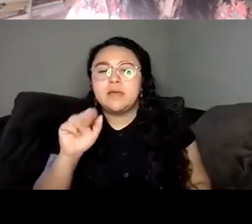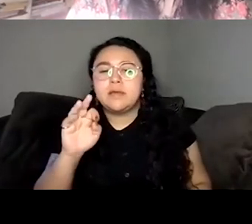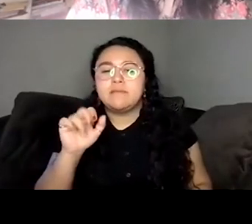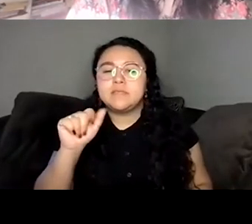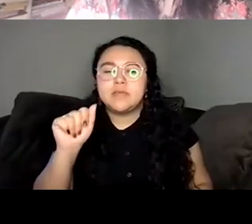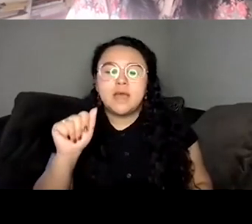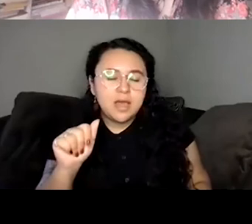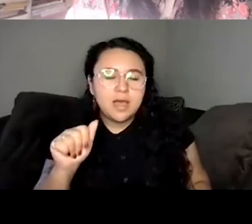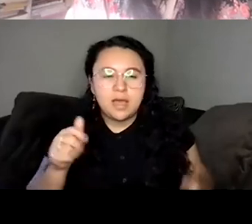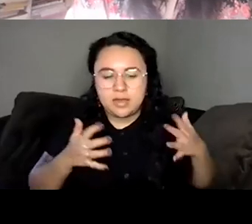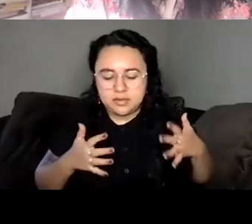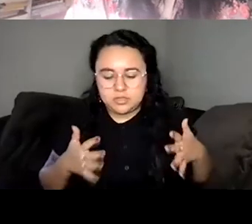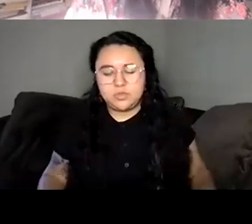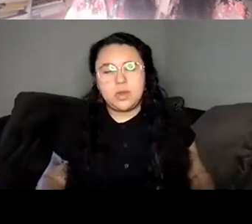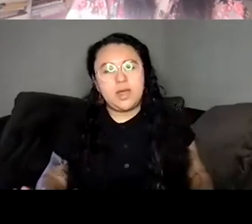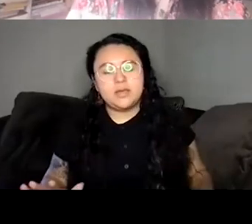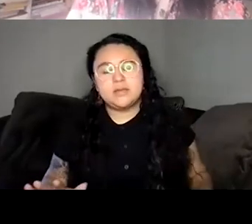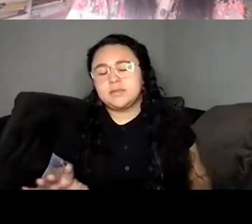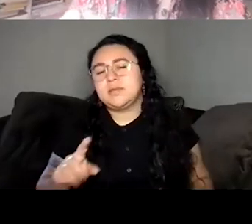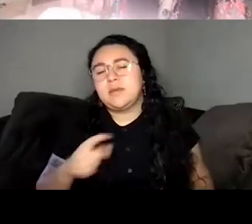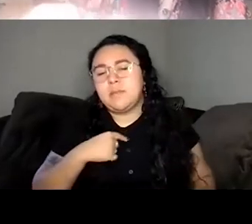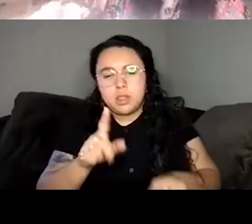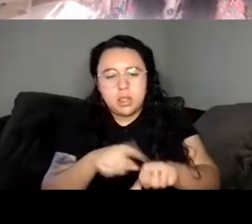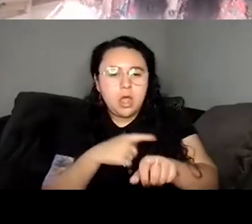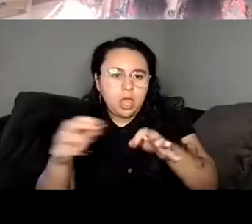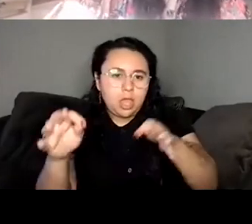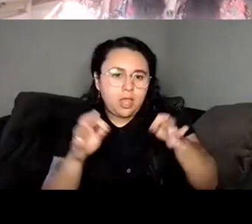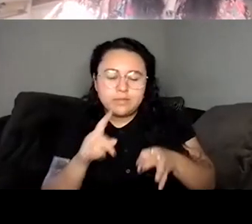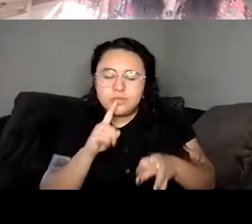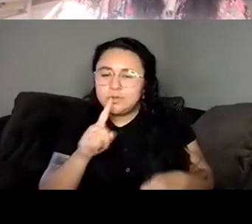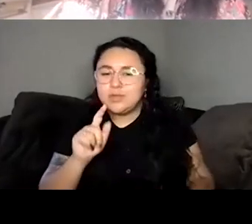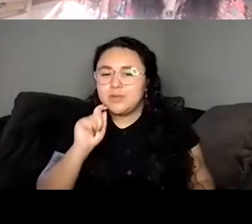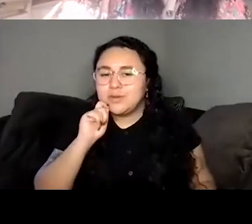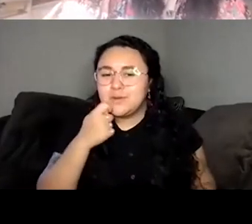Unknown Speaker We'll find the Instagram post